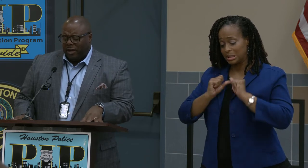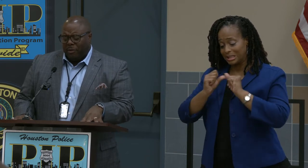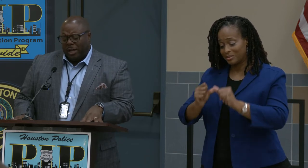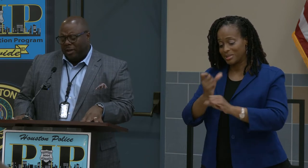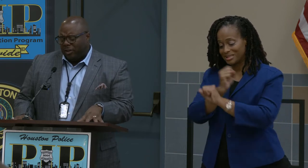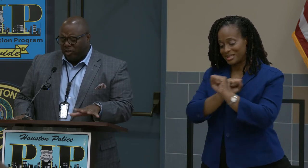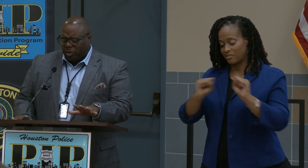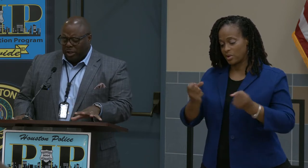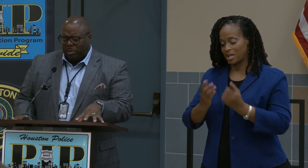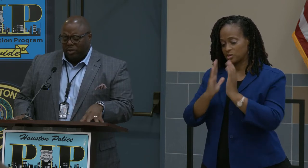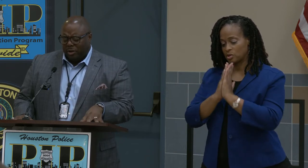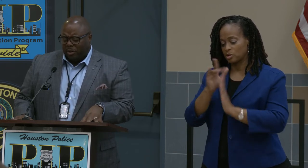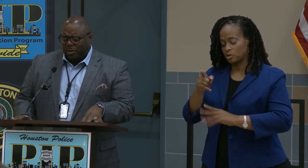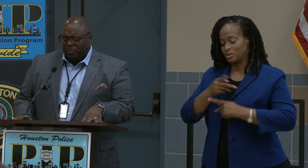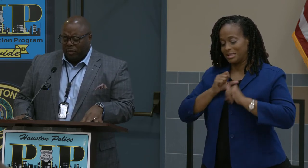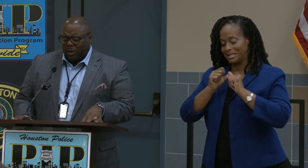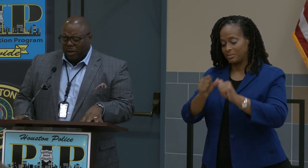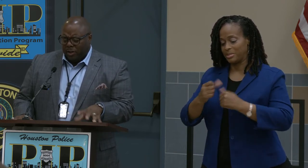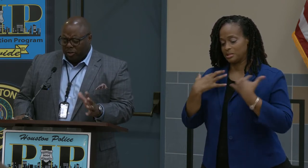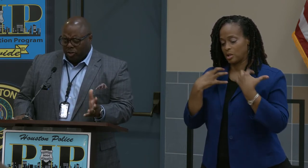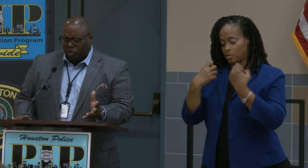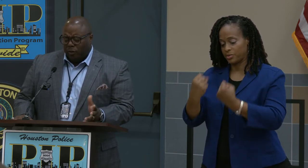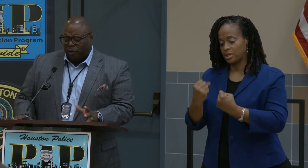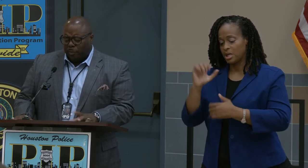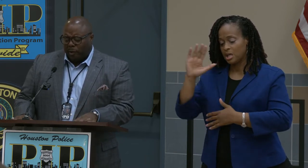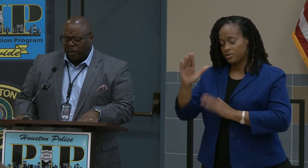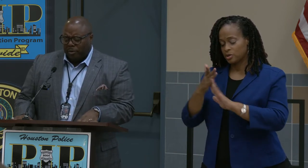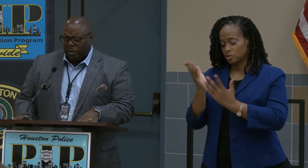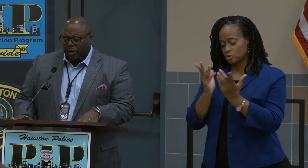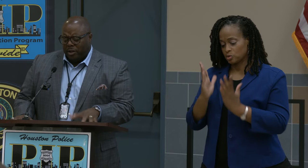and we ask that you keep us healthy. This is your servant's prayer in your